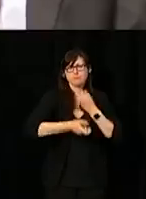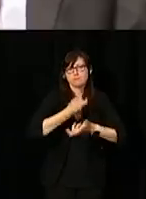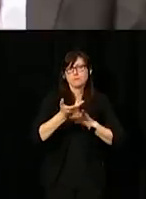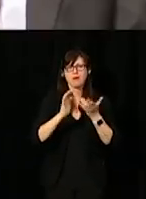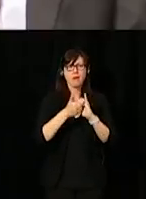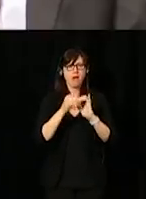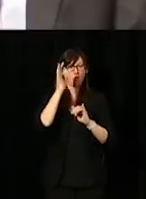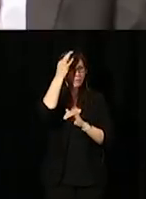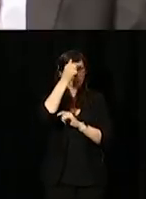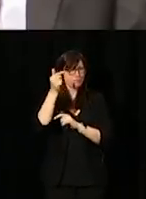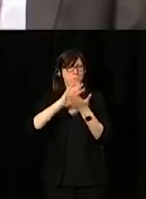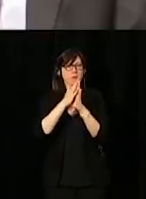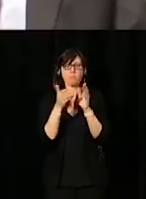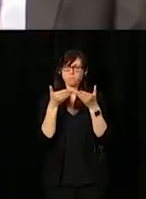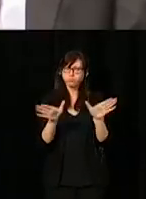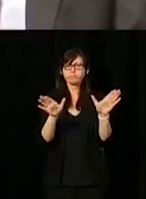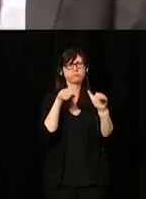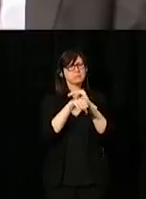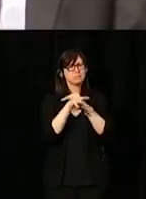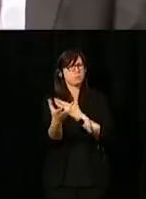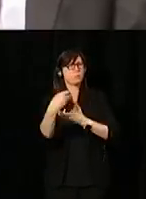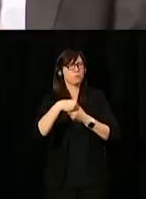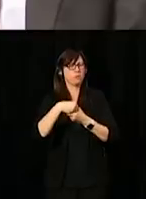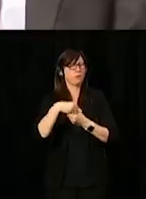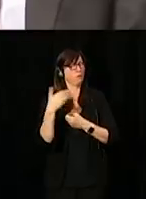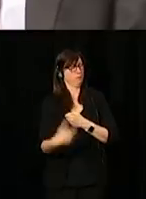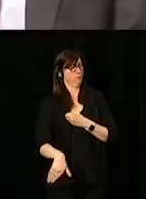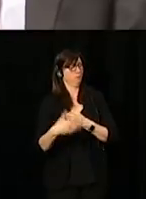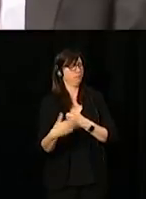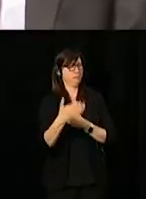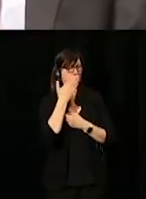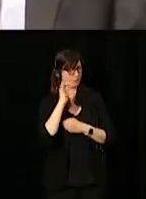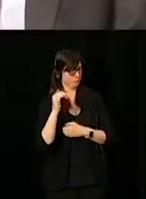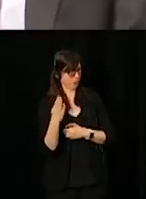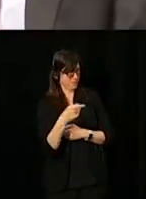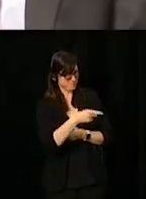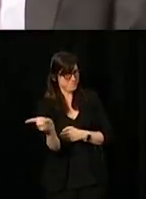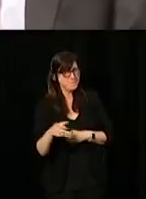more accessible and inclusive, and boy, did you ever deliver.